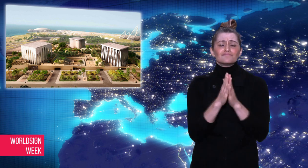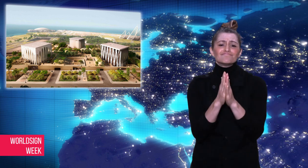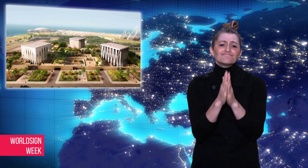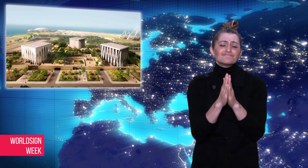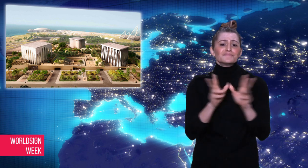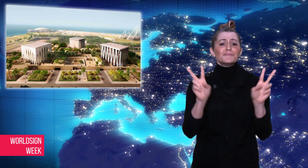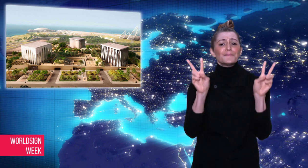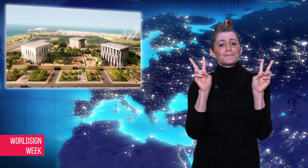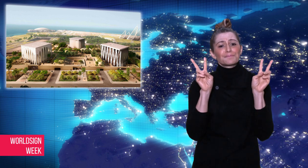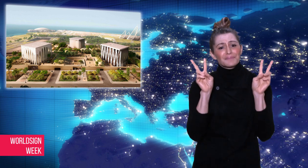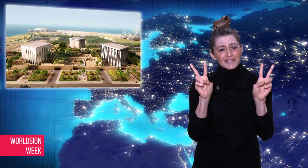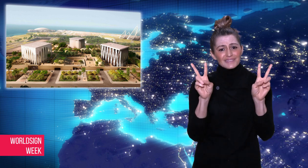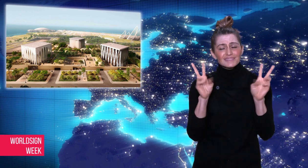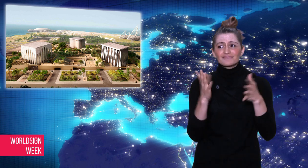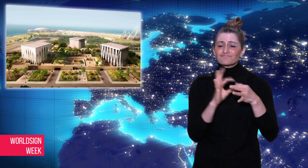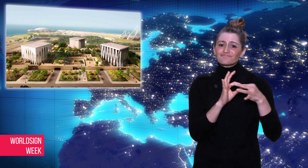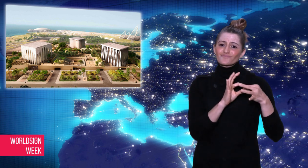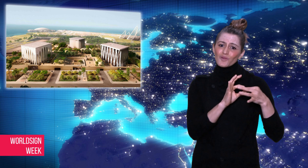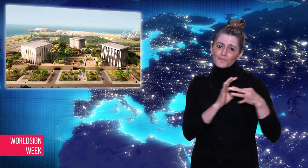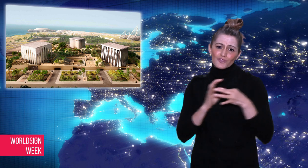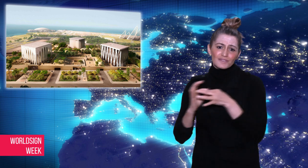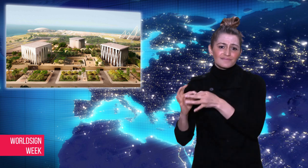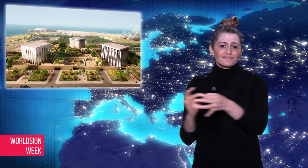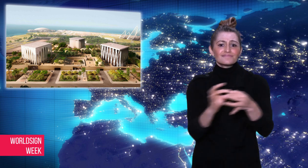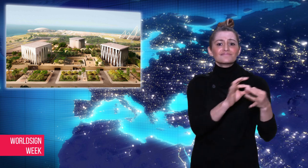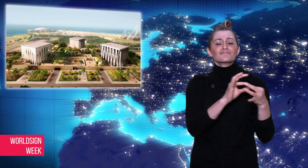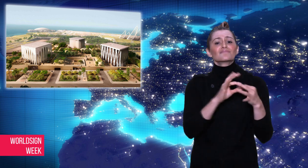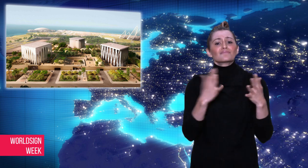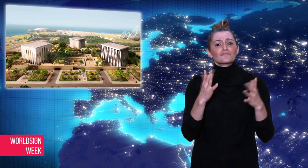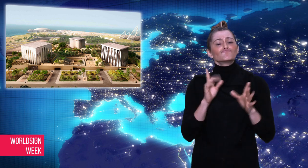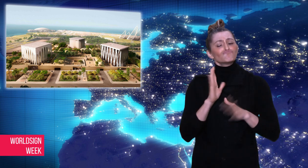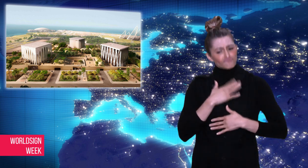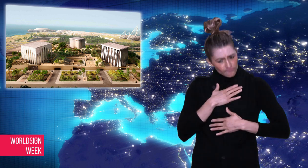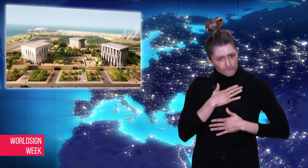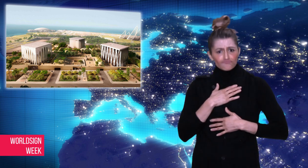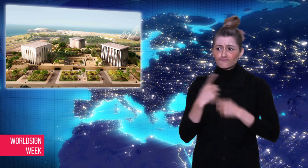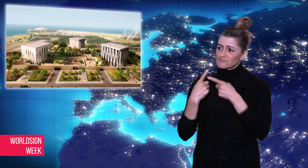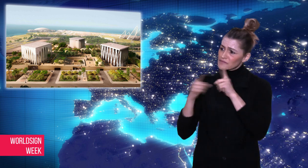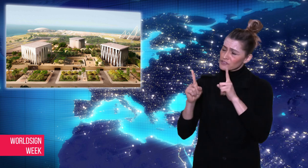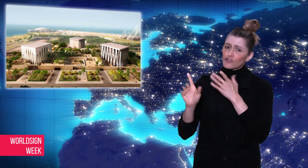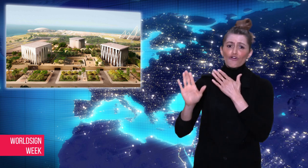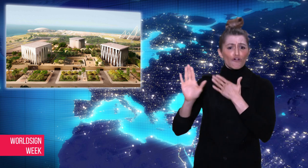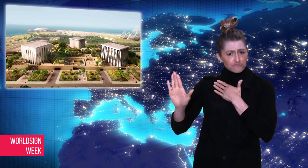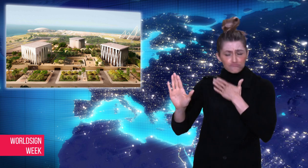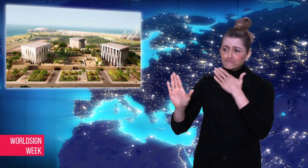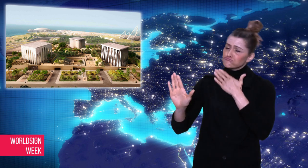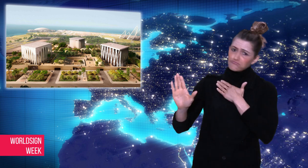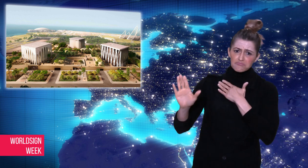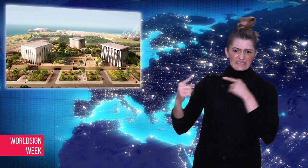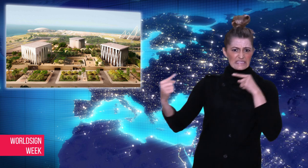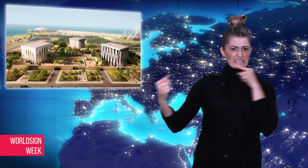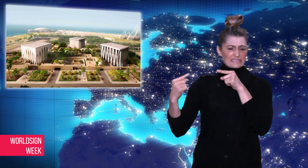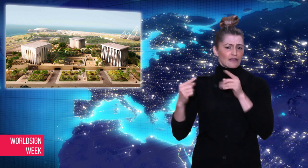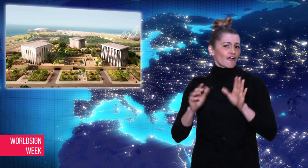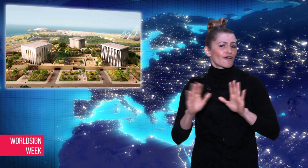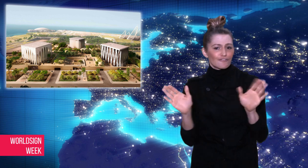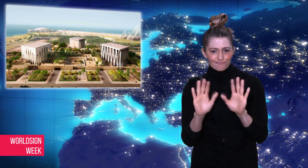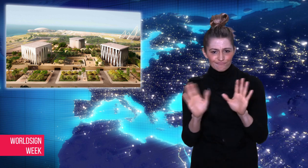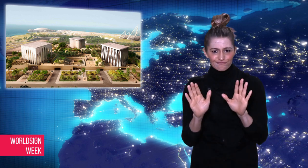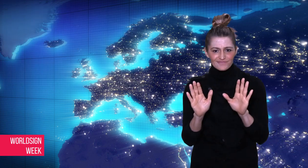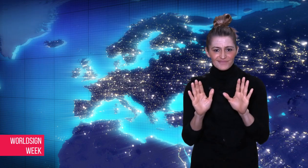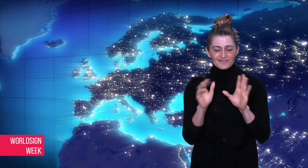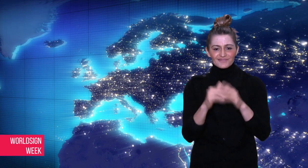foster peace, harmony, and tolerance.